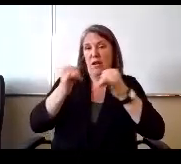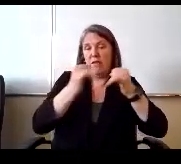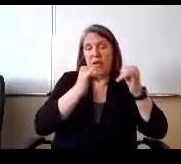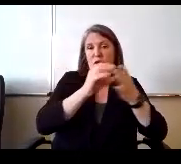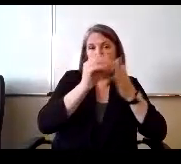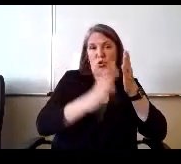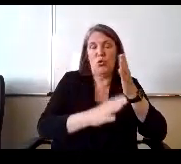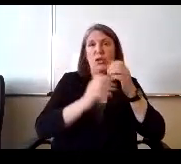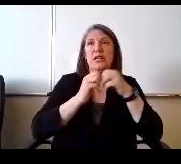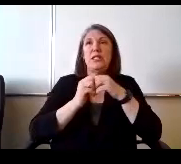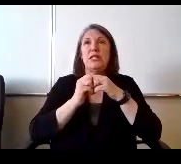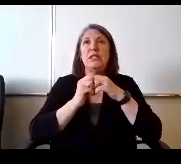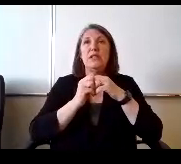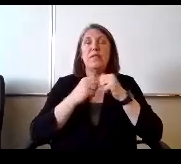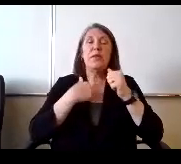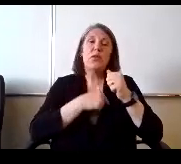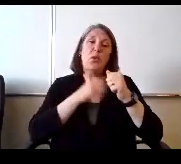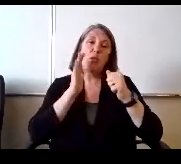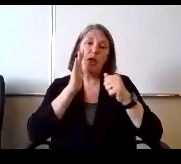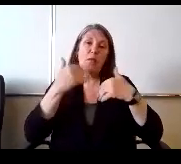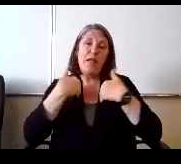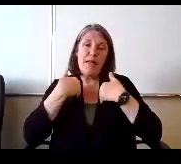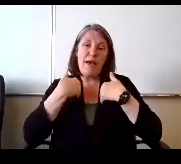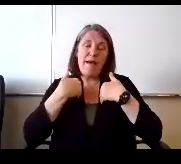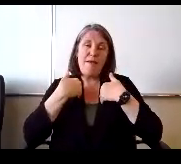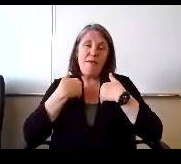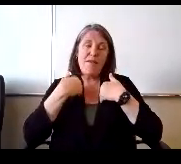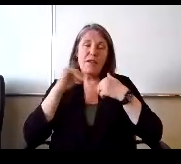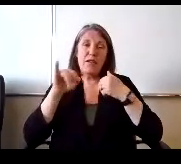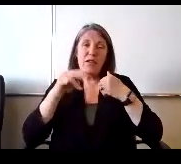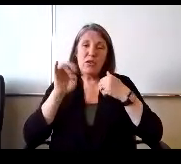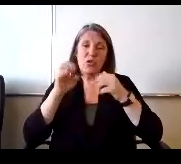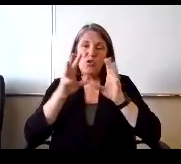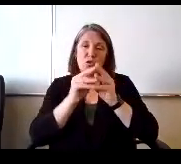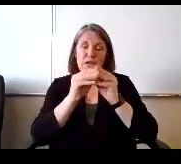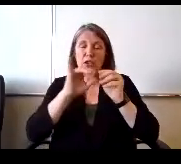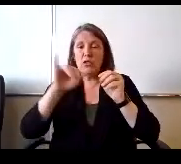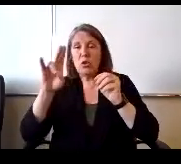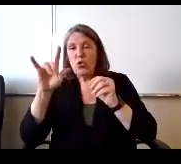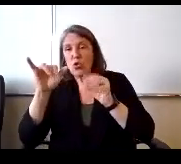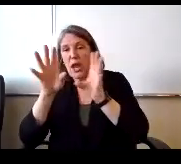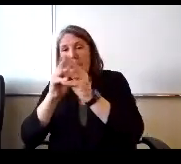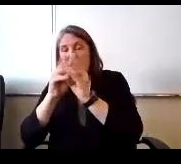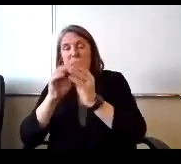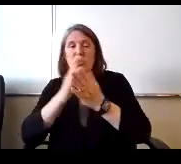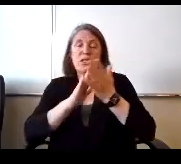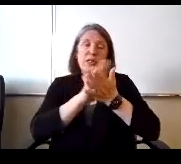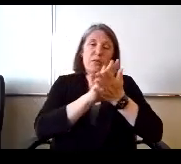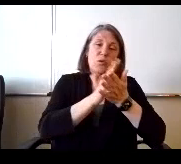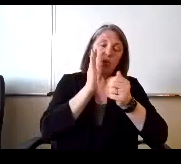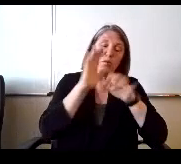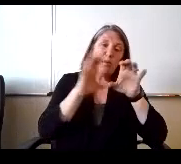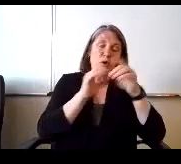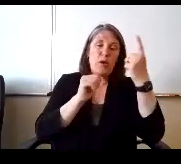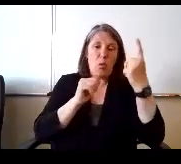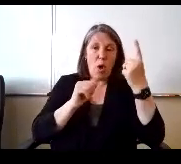And so we will have June Sessions, anjulie sessions. Some schools will be doing 1, some schools will be doing either,